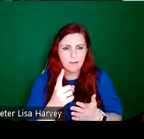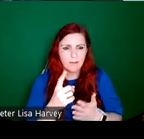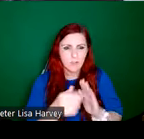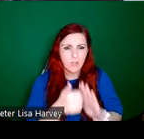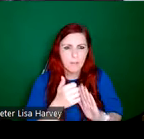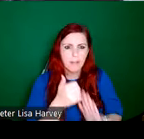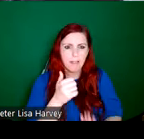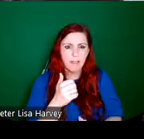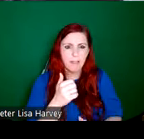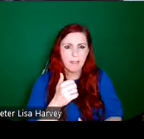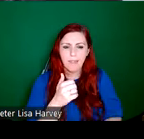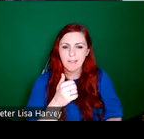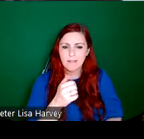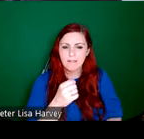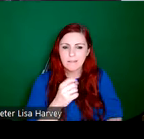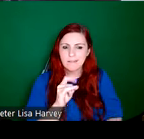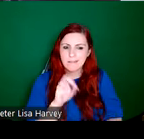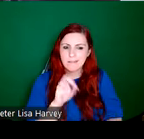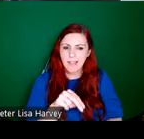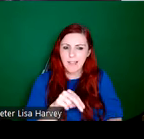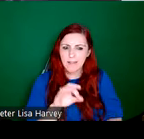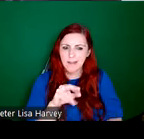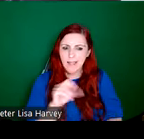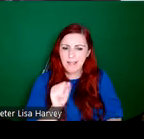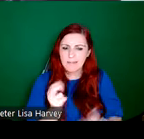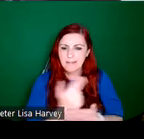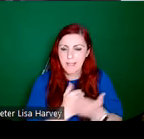and Sarah Purser, I think was expecting to get the full commission for Honan